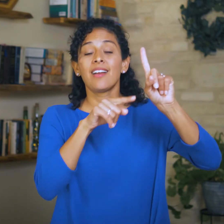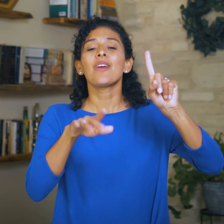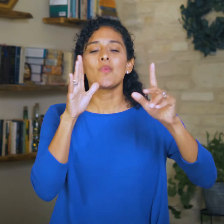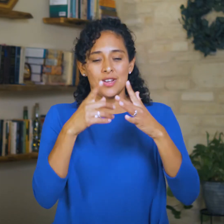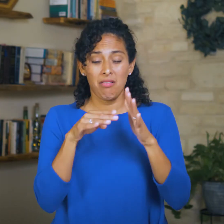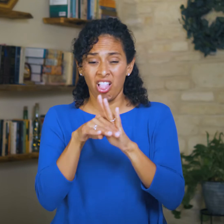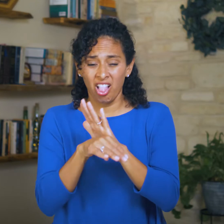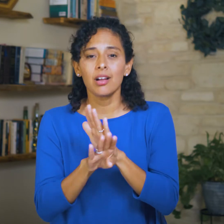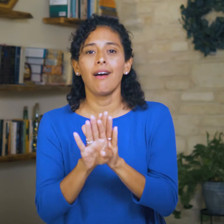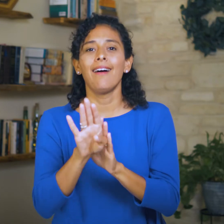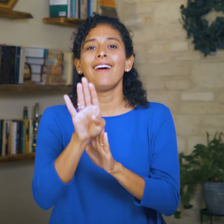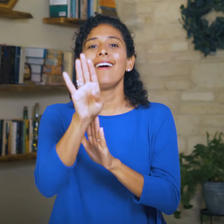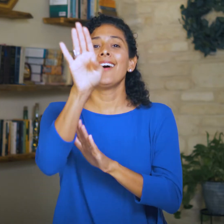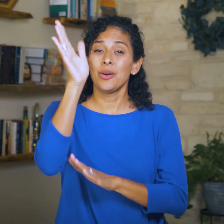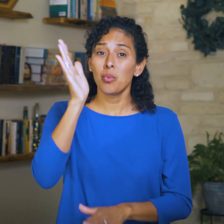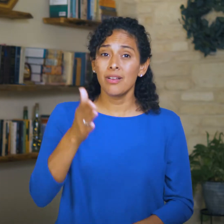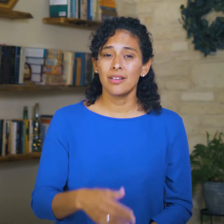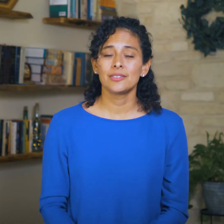and they’ll begin to flourish again.